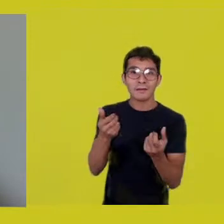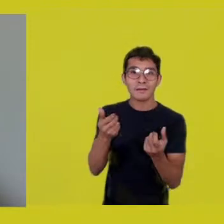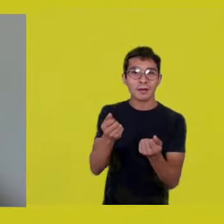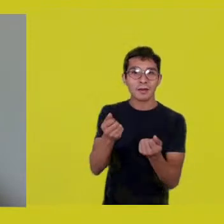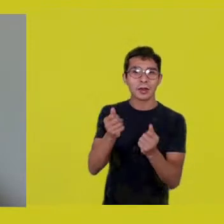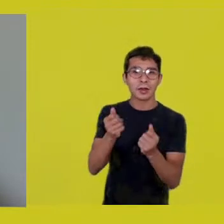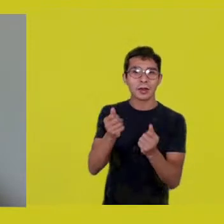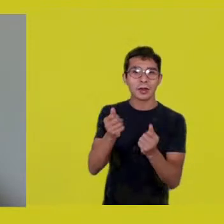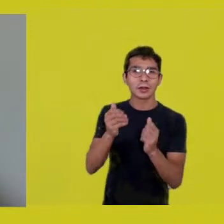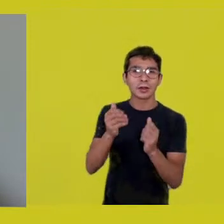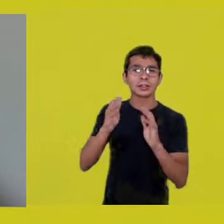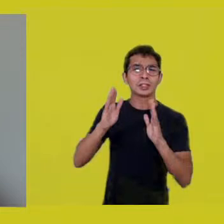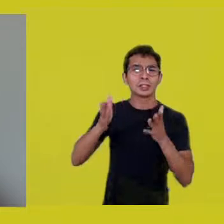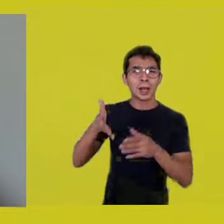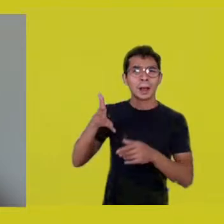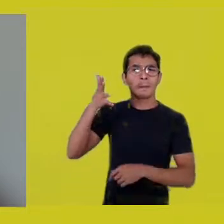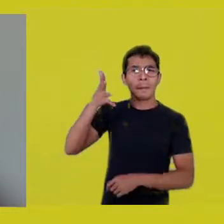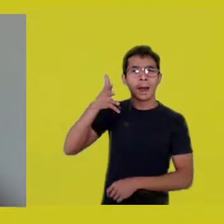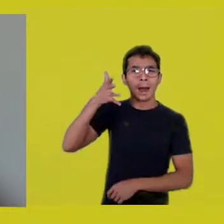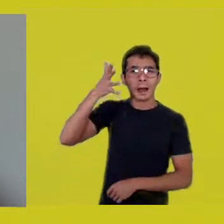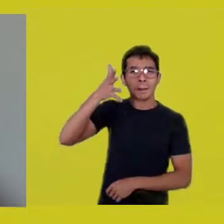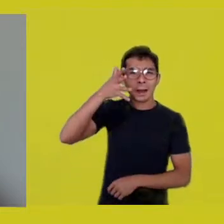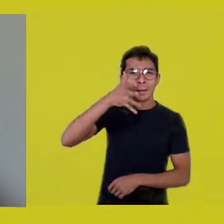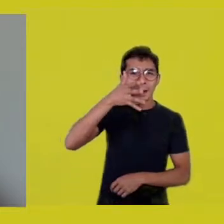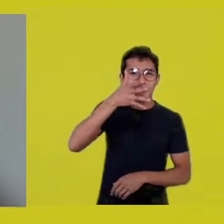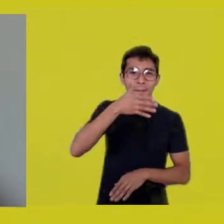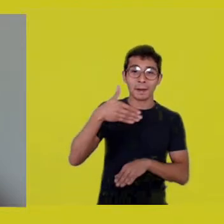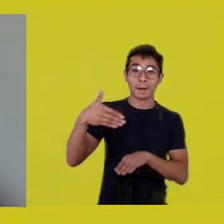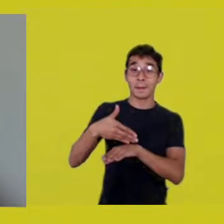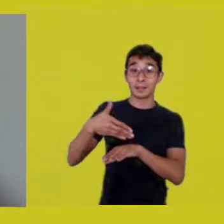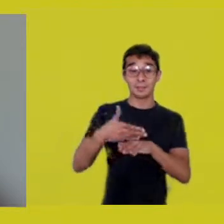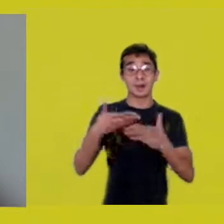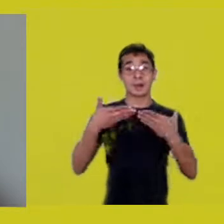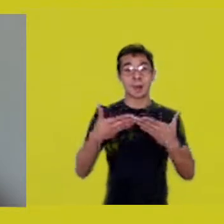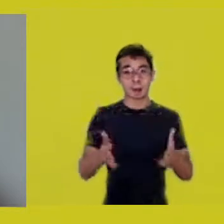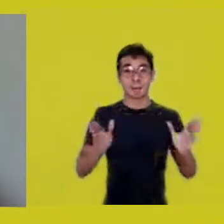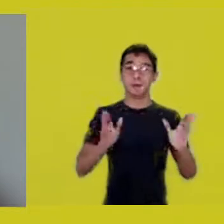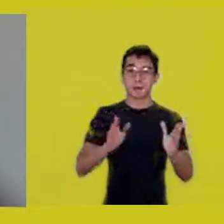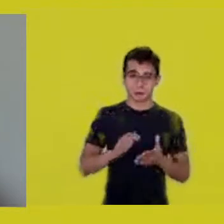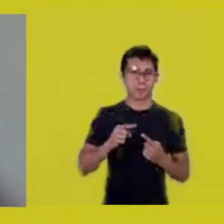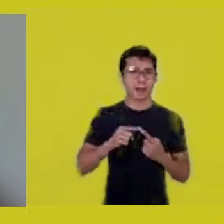with dear Nego Bispo, our dearest Fernanda Kaingáng,